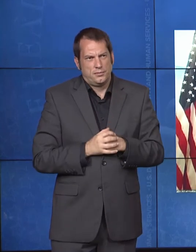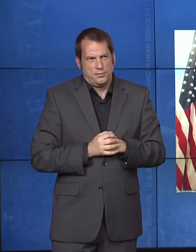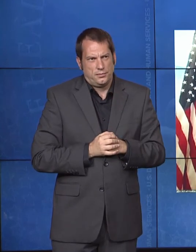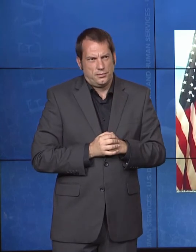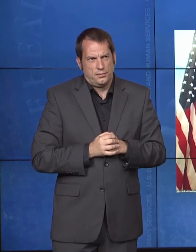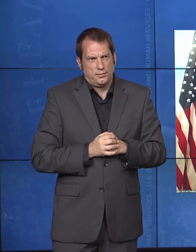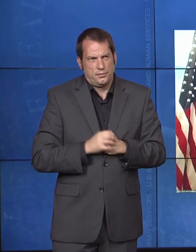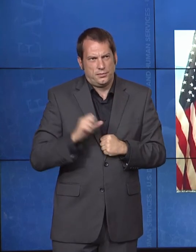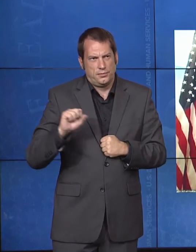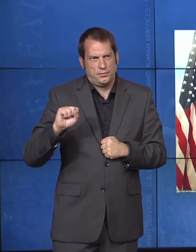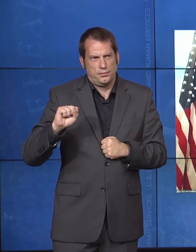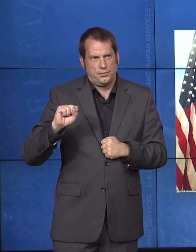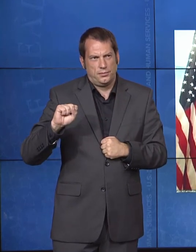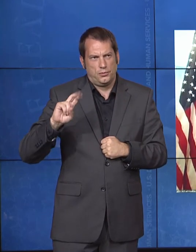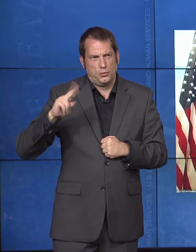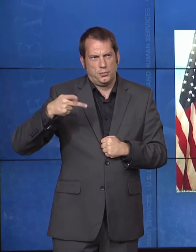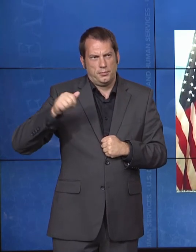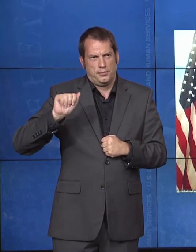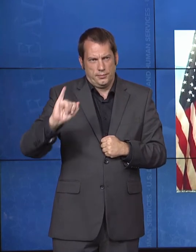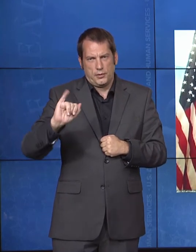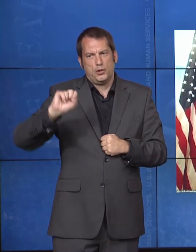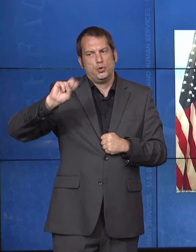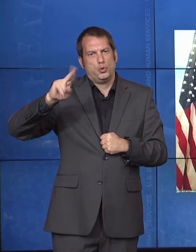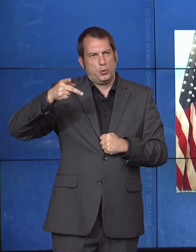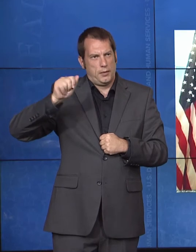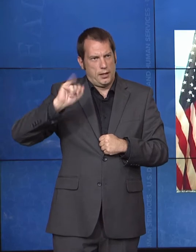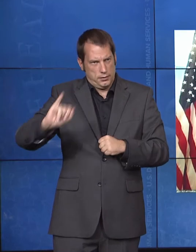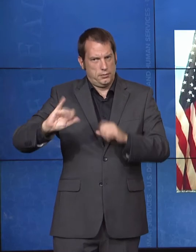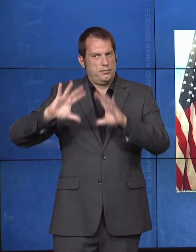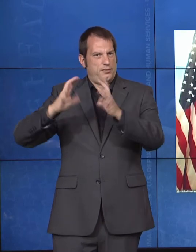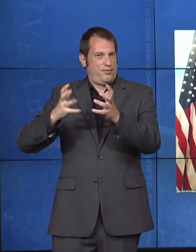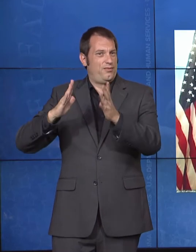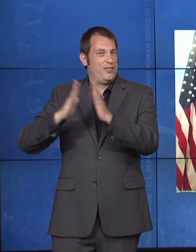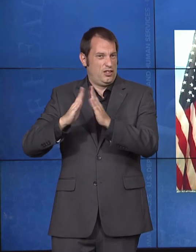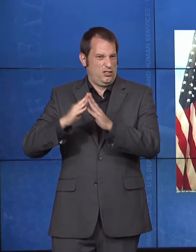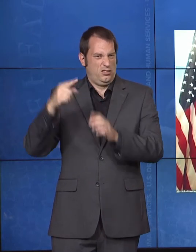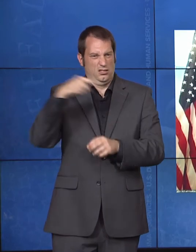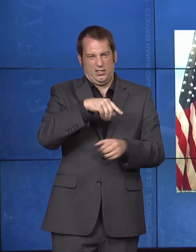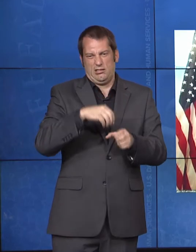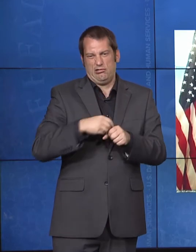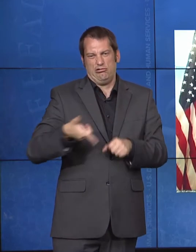in the Arctic Circle. Our goal is to ensure that comprehensive, culturally acceptable,